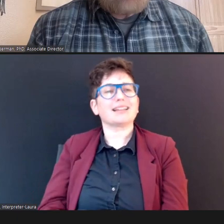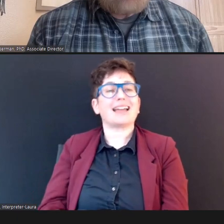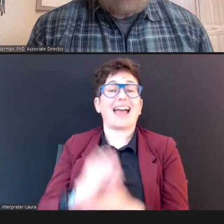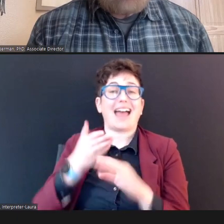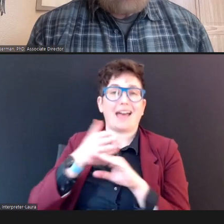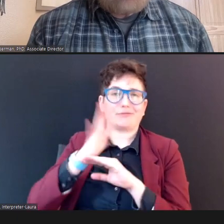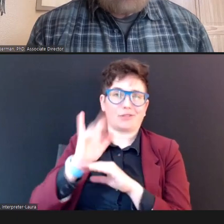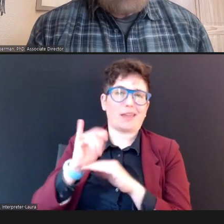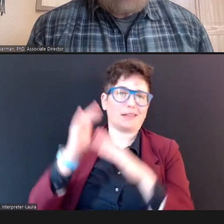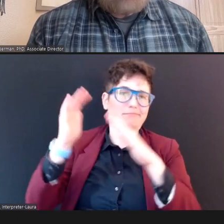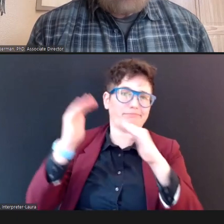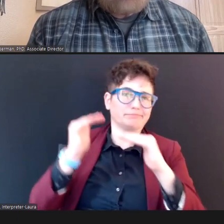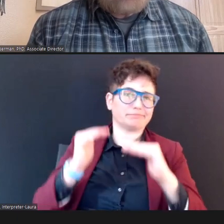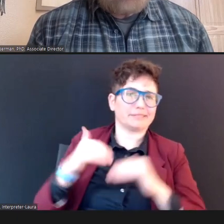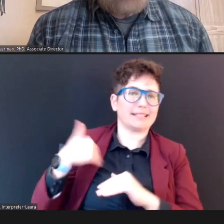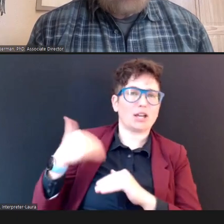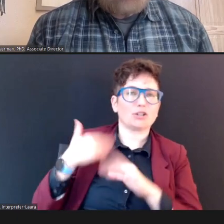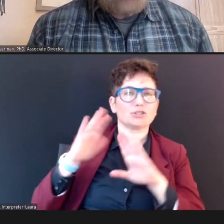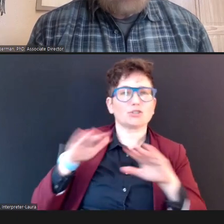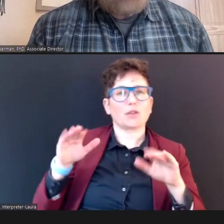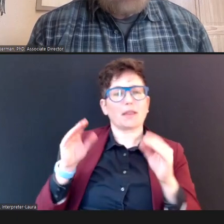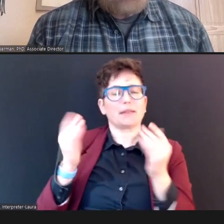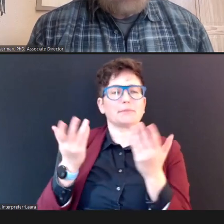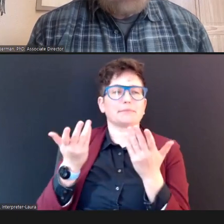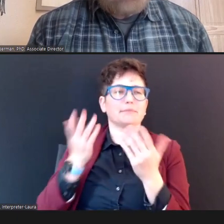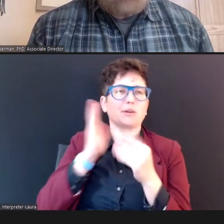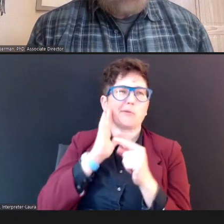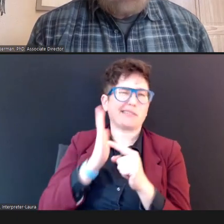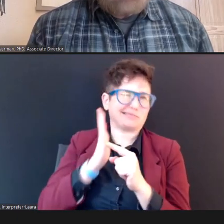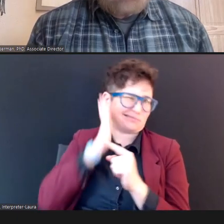children, that are more apt to put a hand up and try to pull the probe